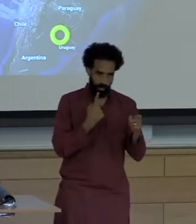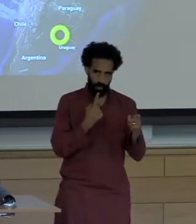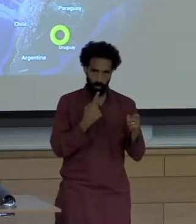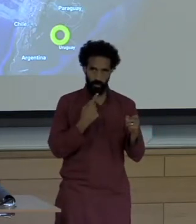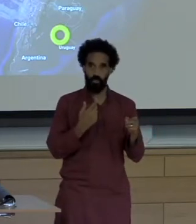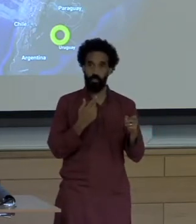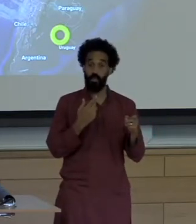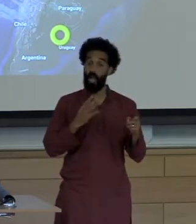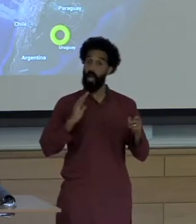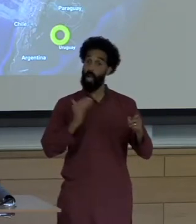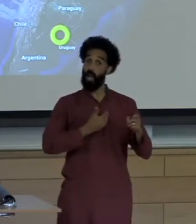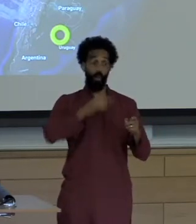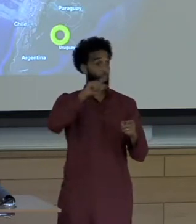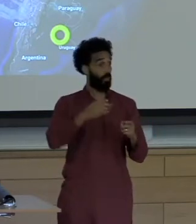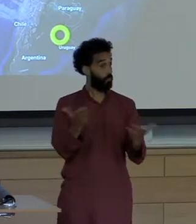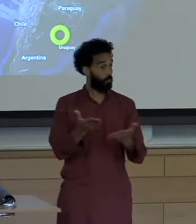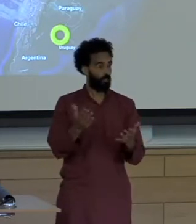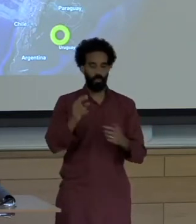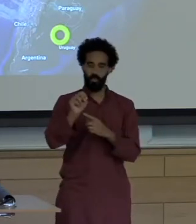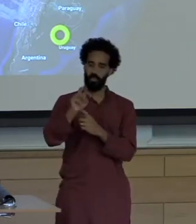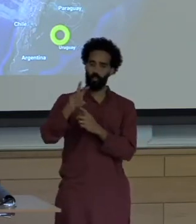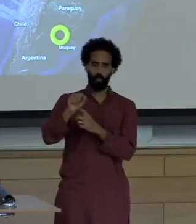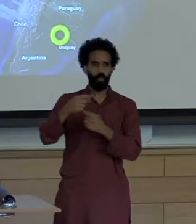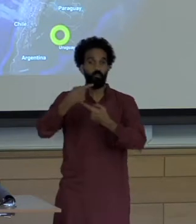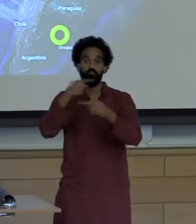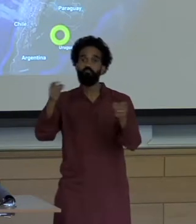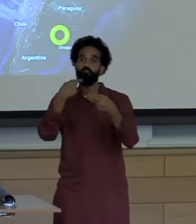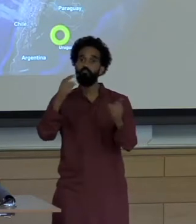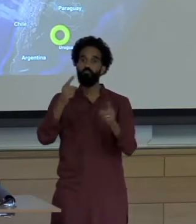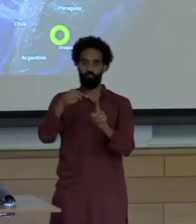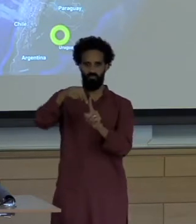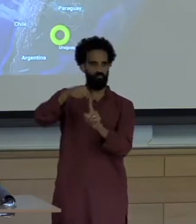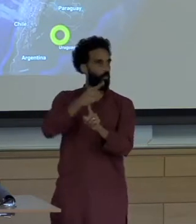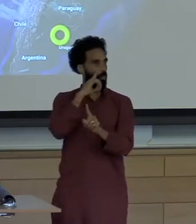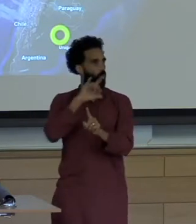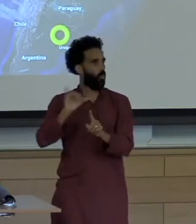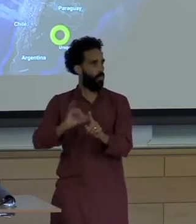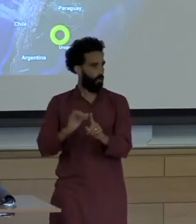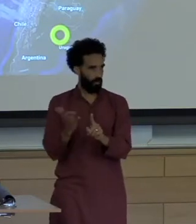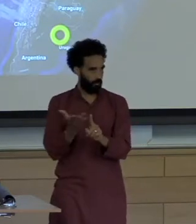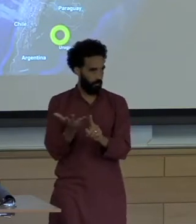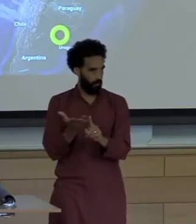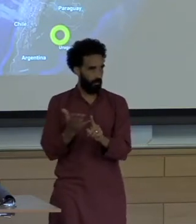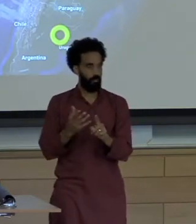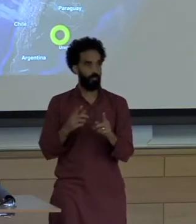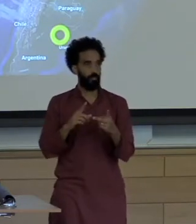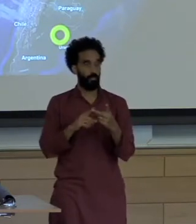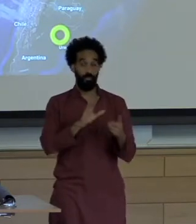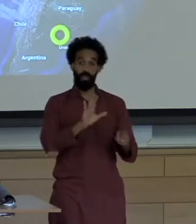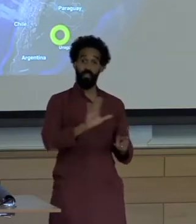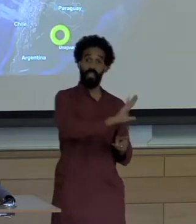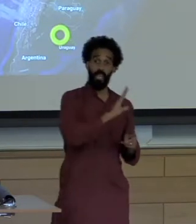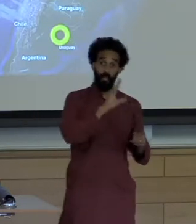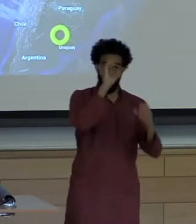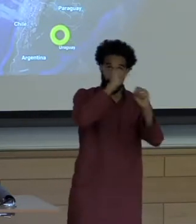How did the local and national dailies in Latin America frame the concept of environmental risk?